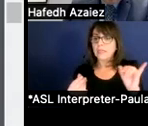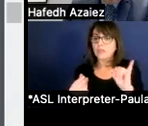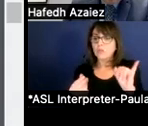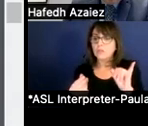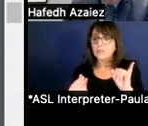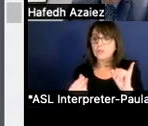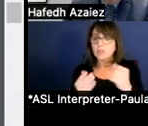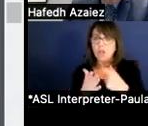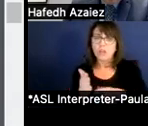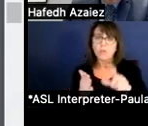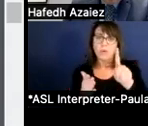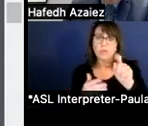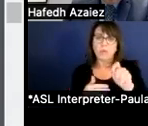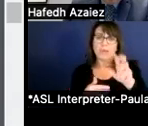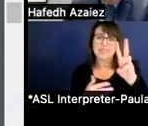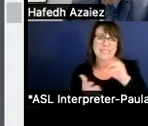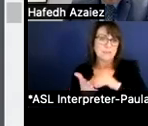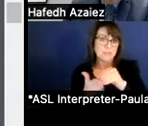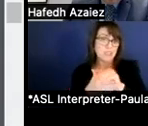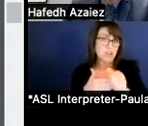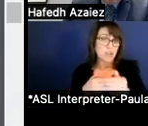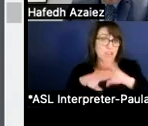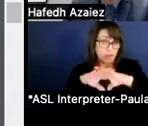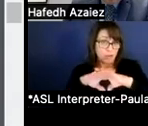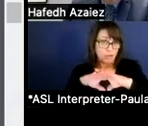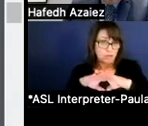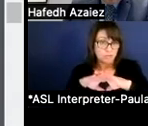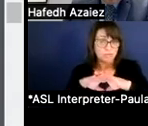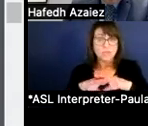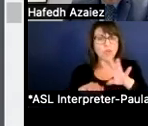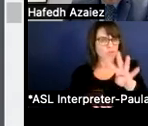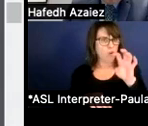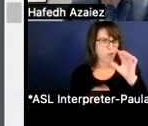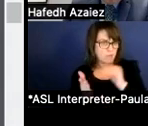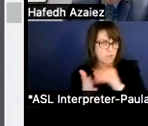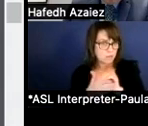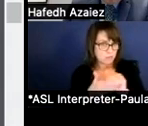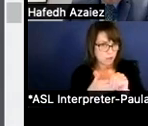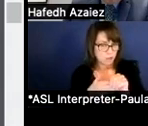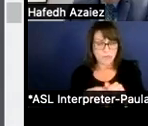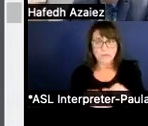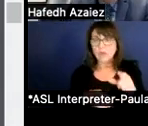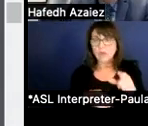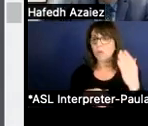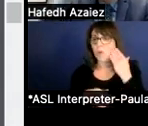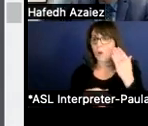about $1.6 million increase still of $400,000. As you all know, the four fuel prices are going up.